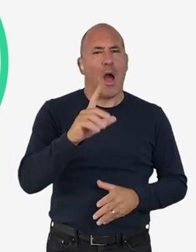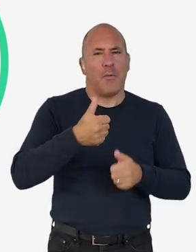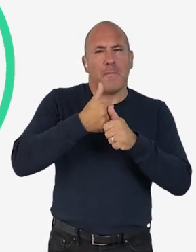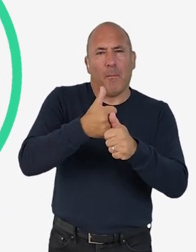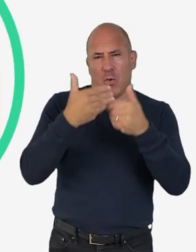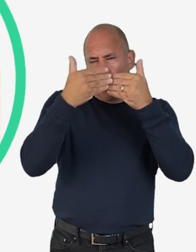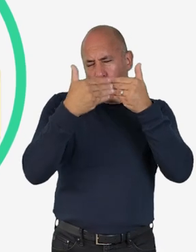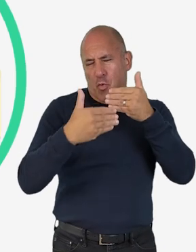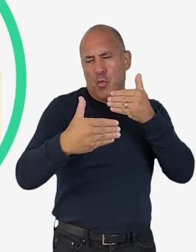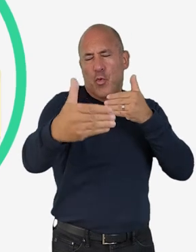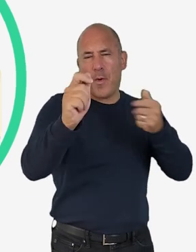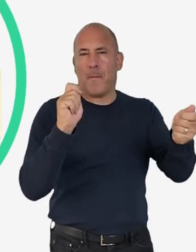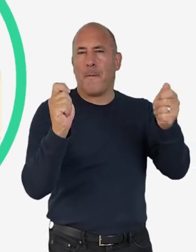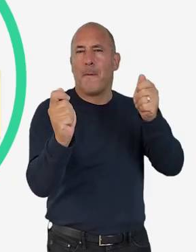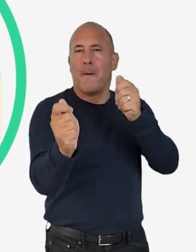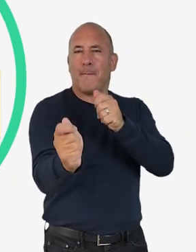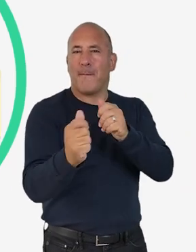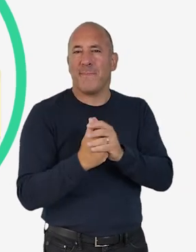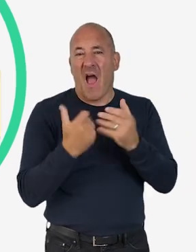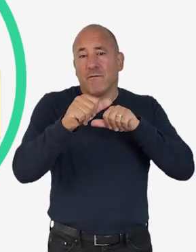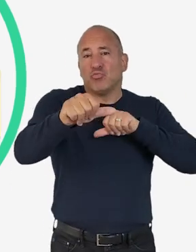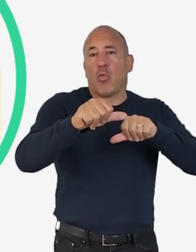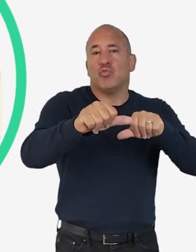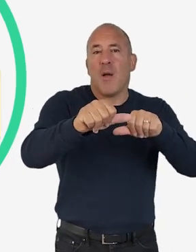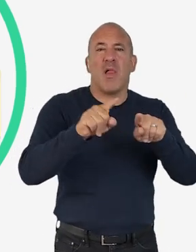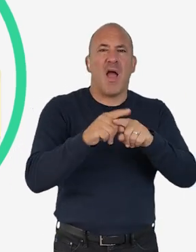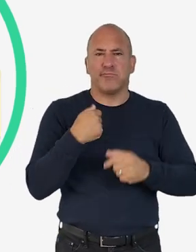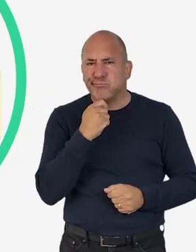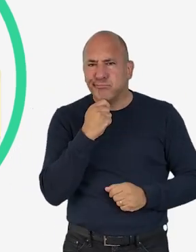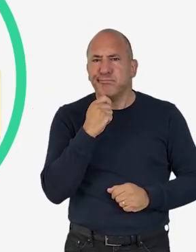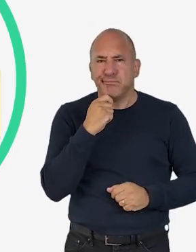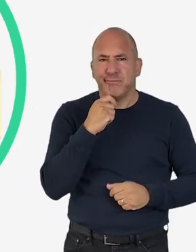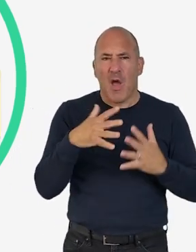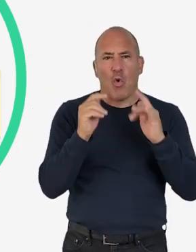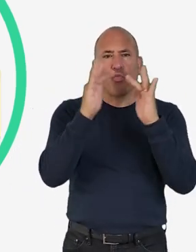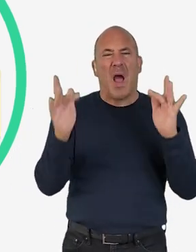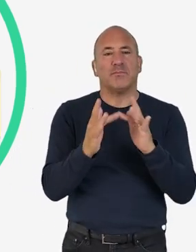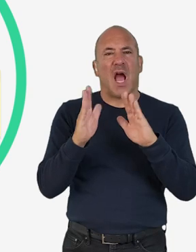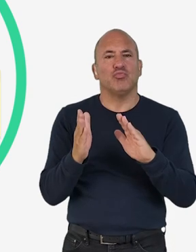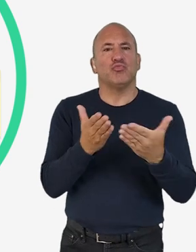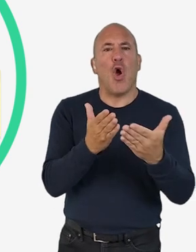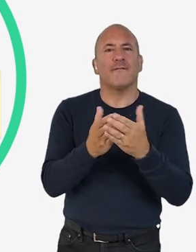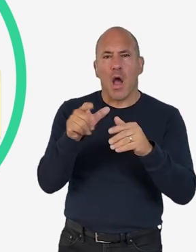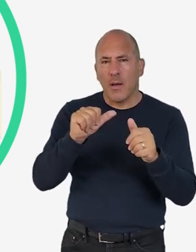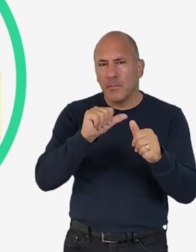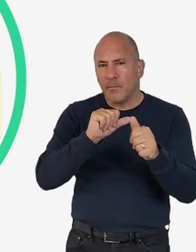but support long-term shifts in practice. They are shorter term steps, for example researching options of sustainable website servers